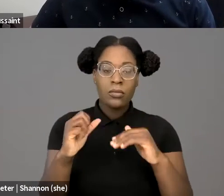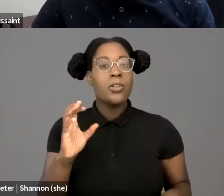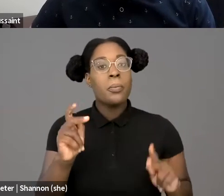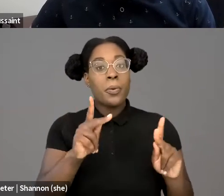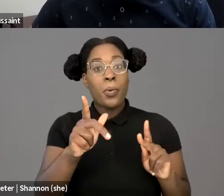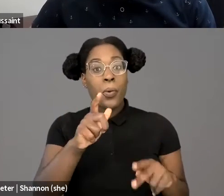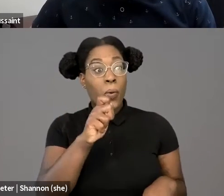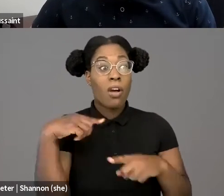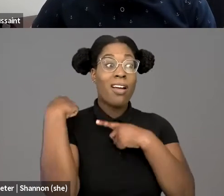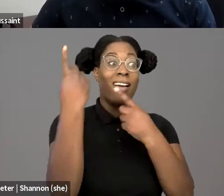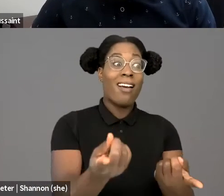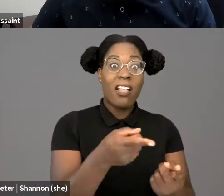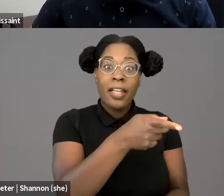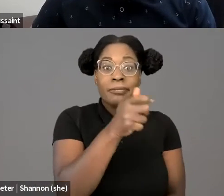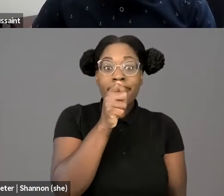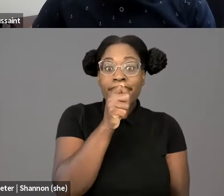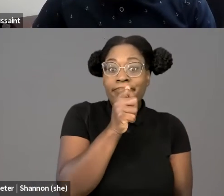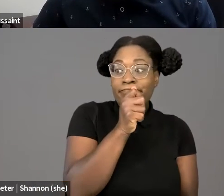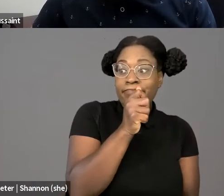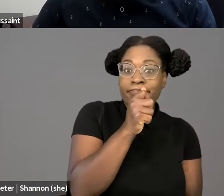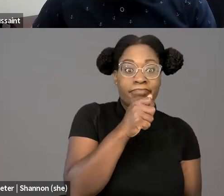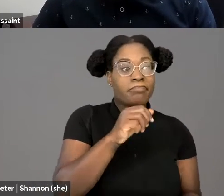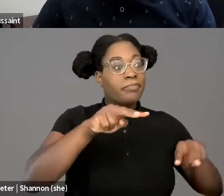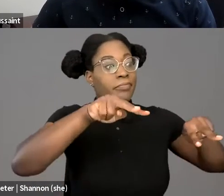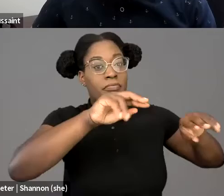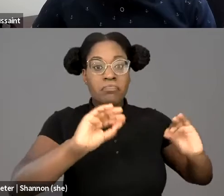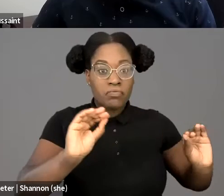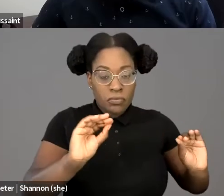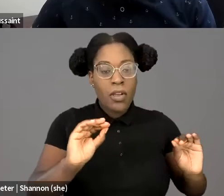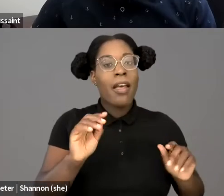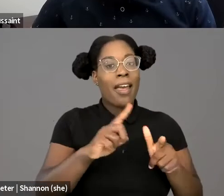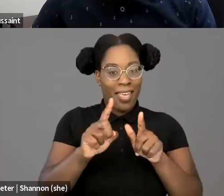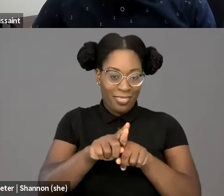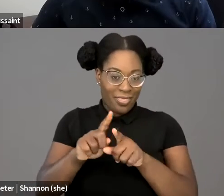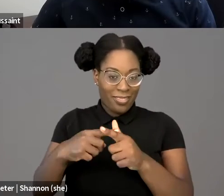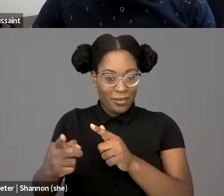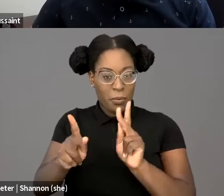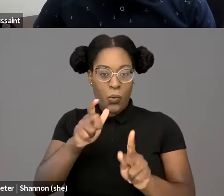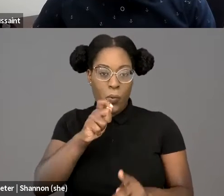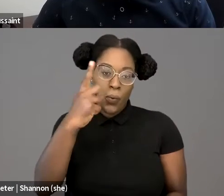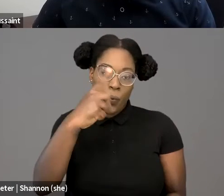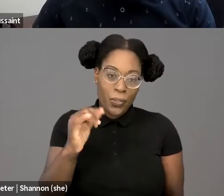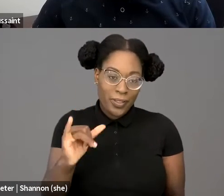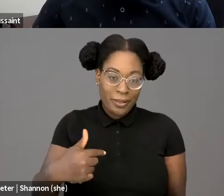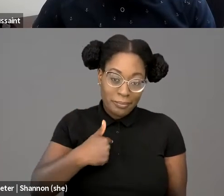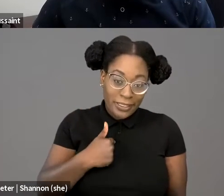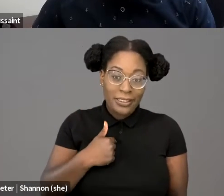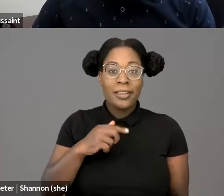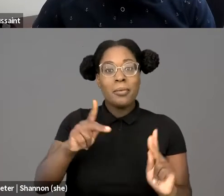and those people who look like me, and I'll say Etienne, who've always been subjective